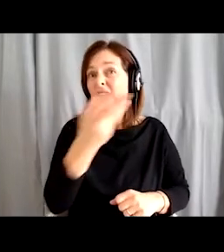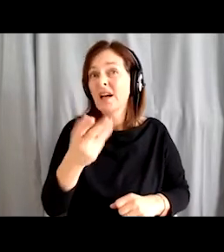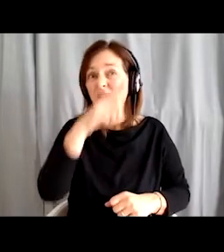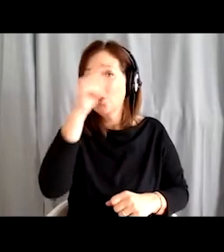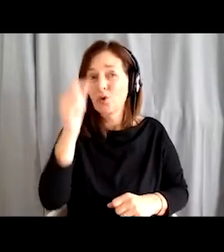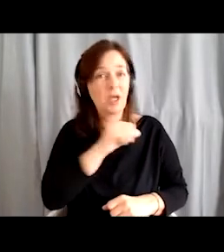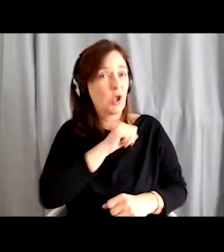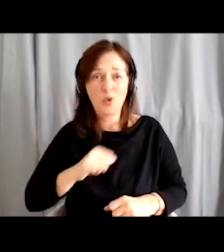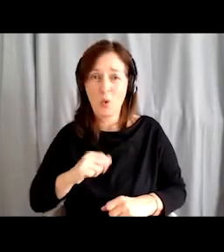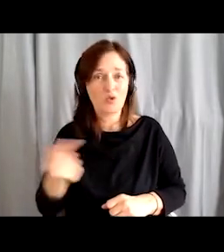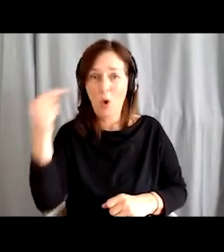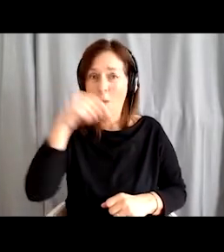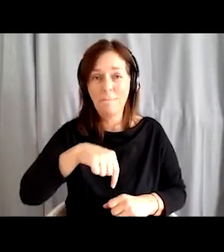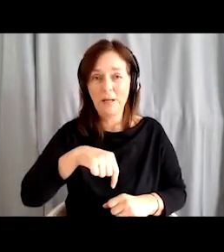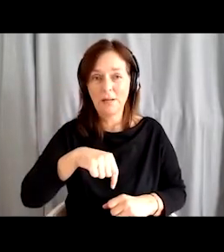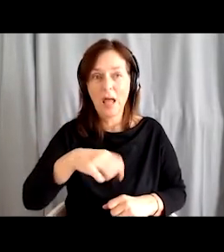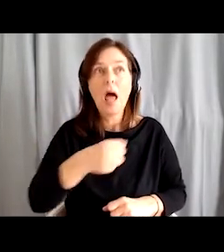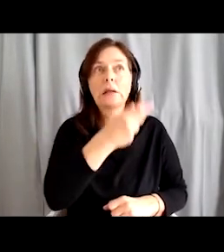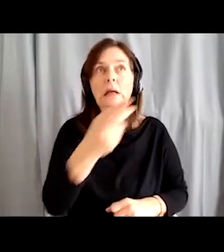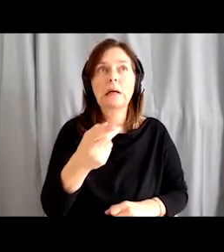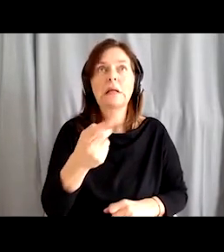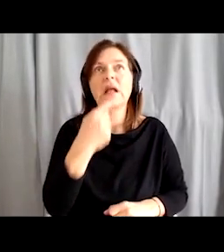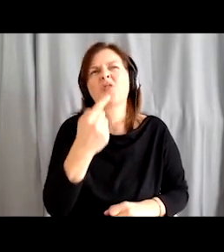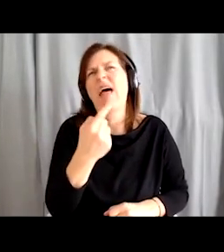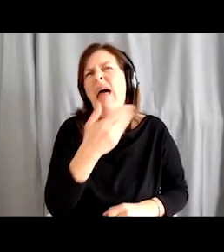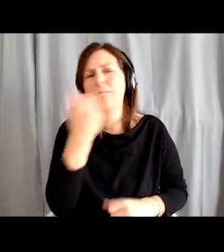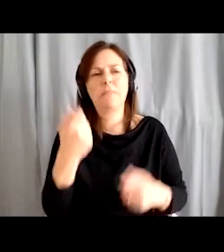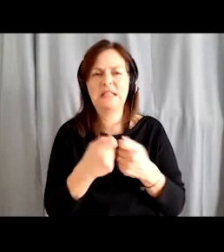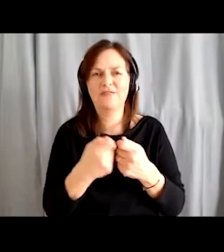some find it ridiculous, but I find it ridiculous